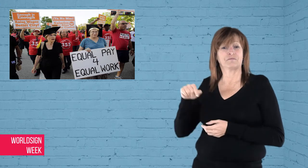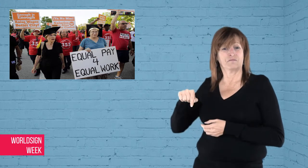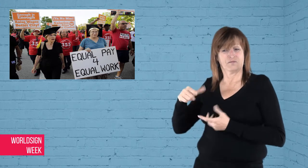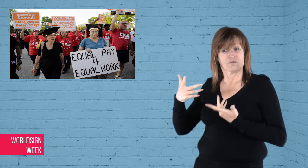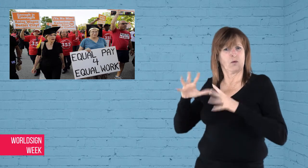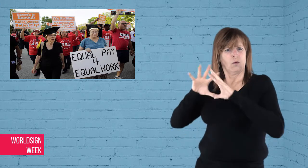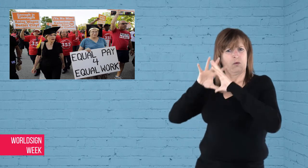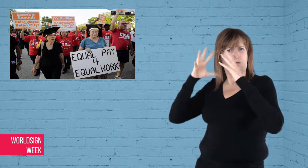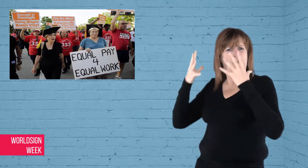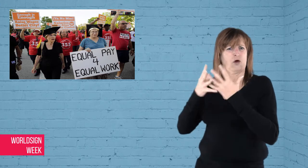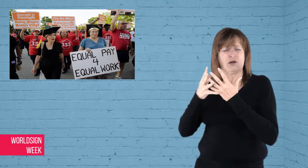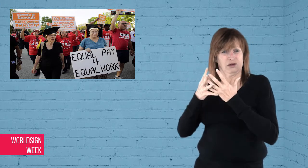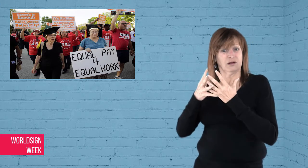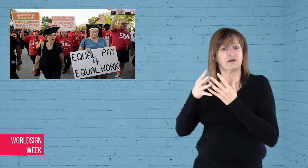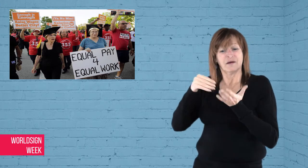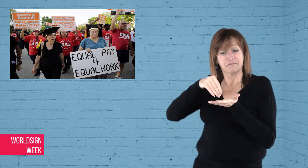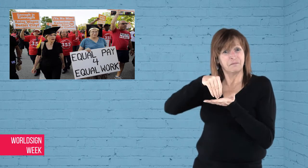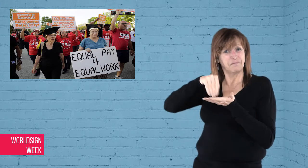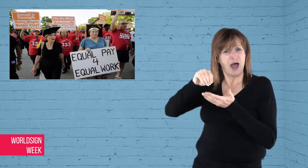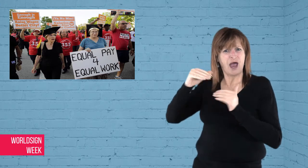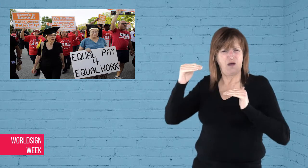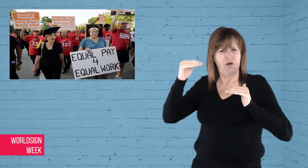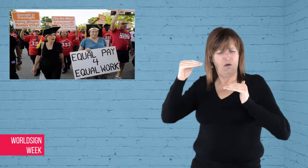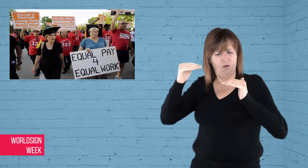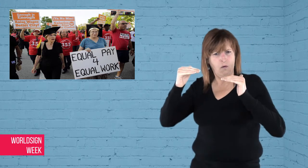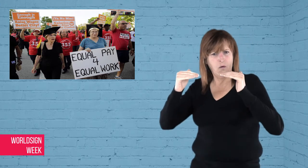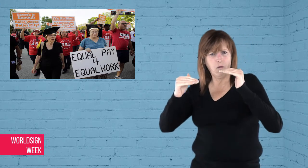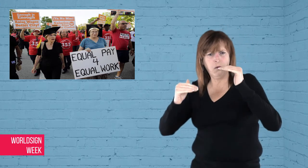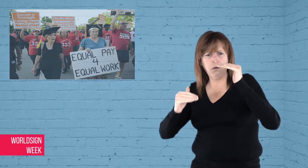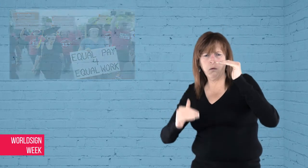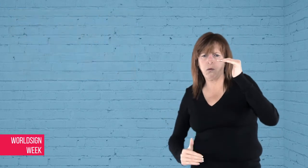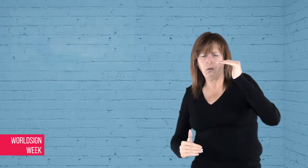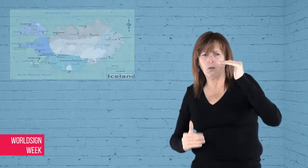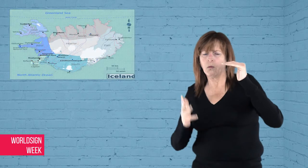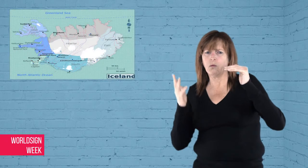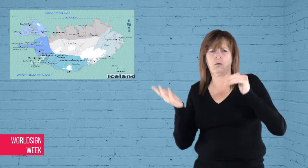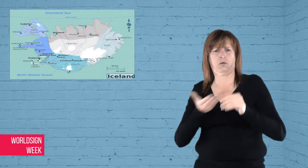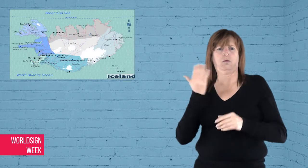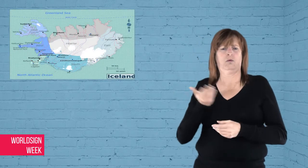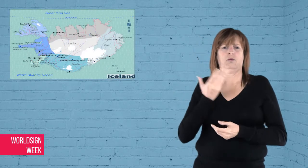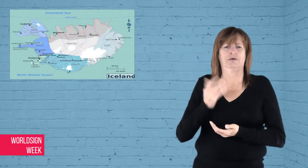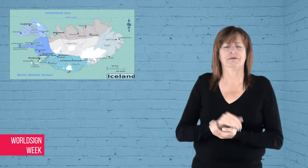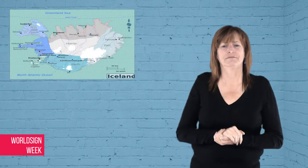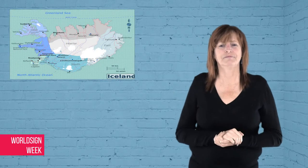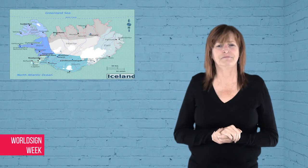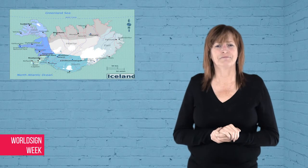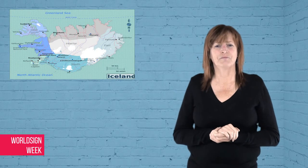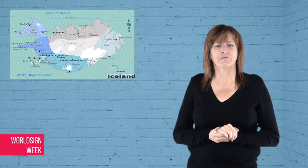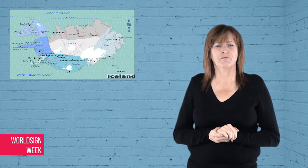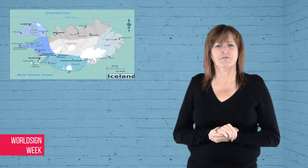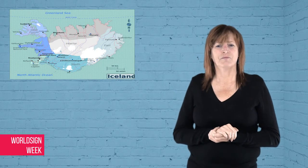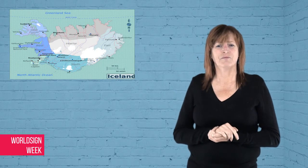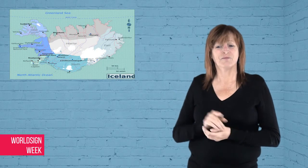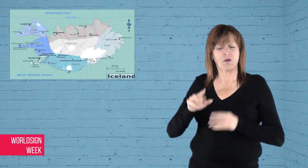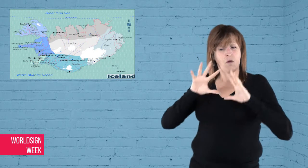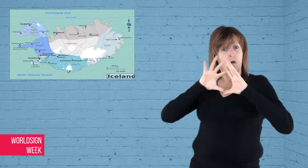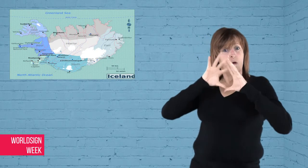as Yemen and Vietnam, which has the world’s worst wage gaps. According to a